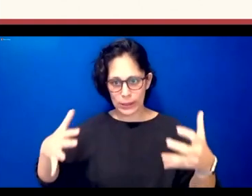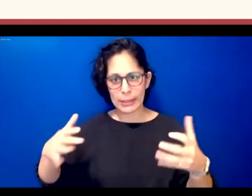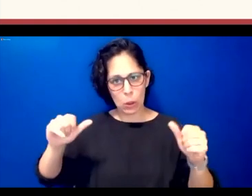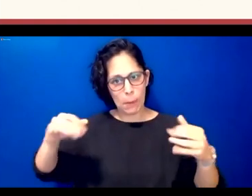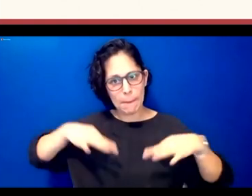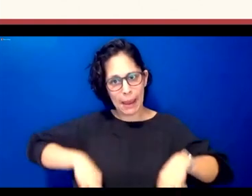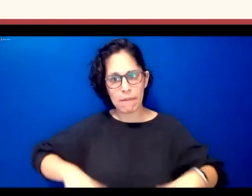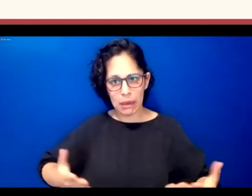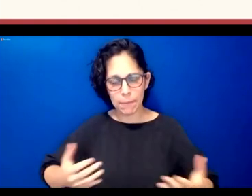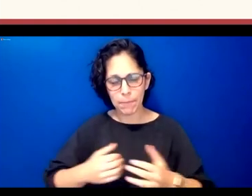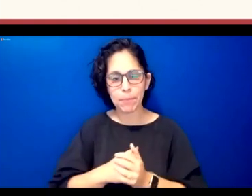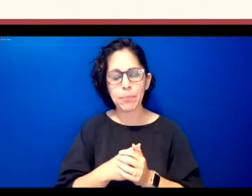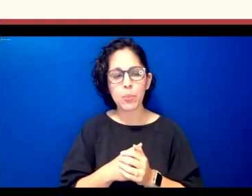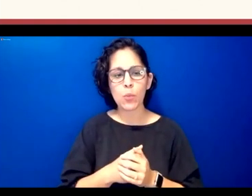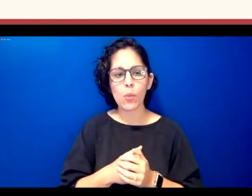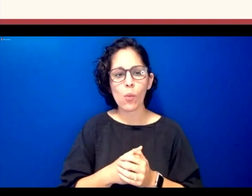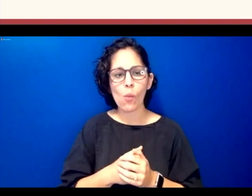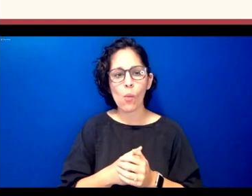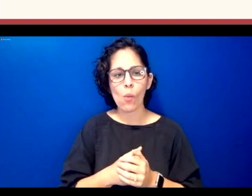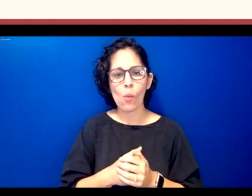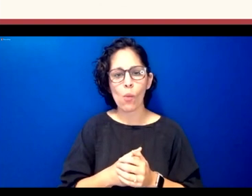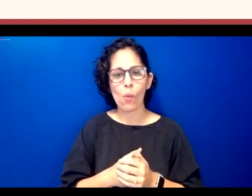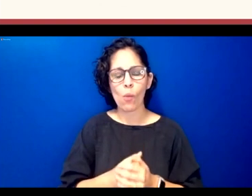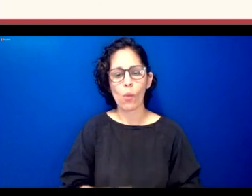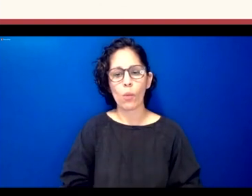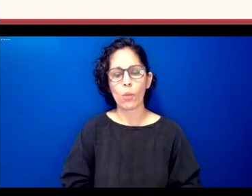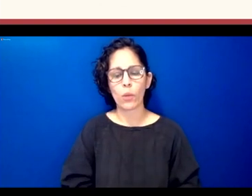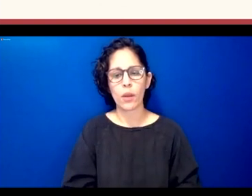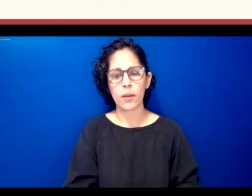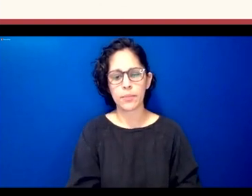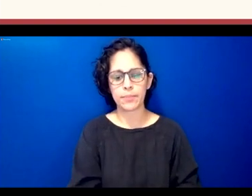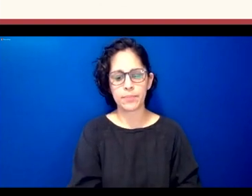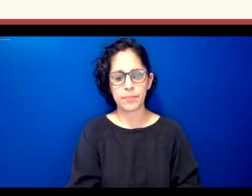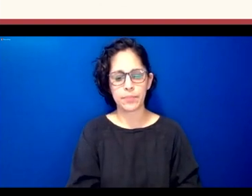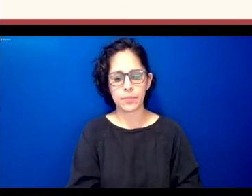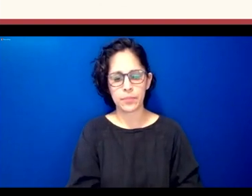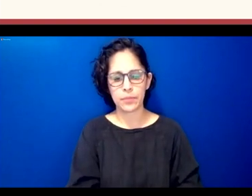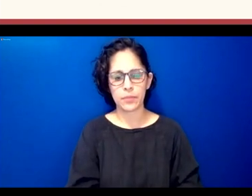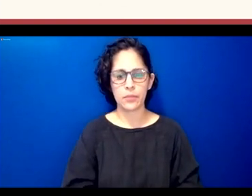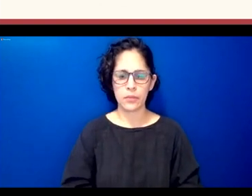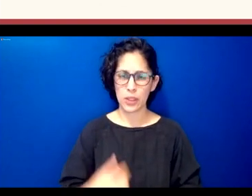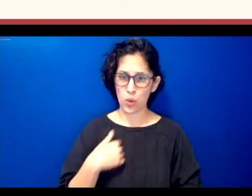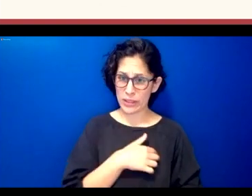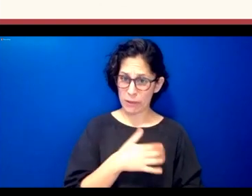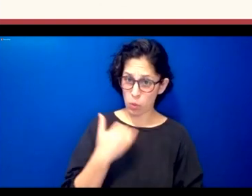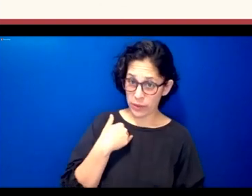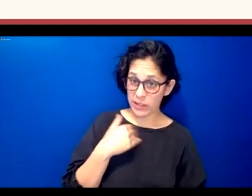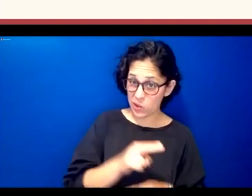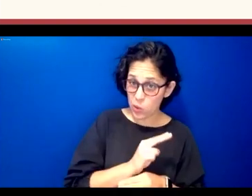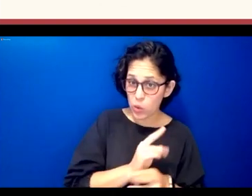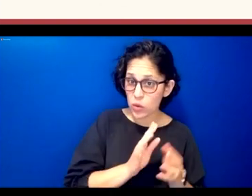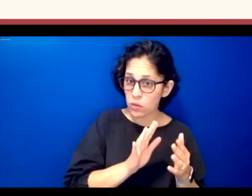that we hadn't done other um you know media based web-based that sort of stuff this was